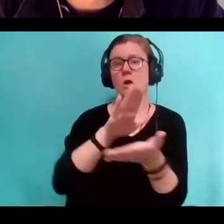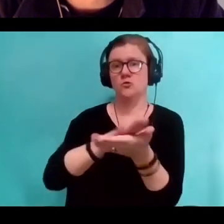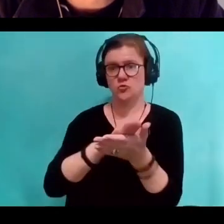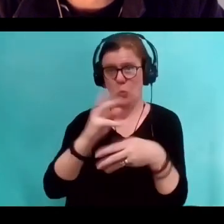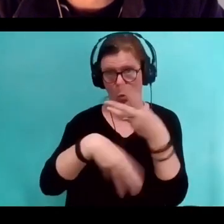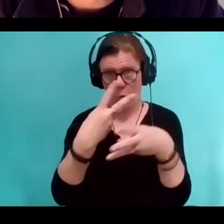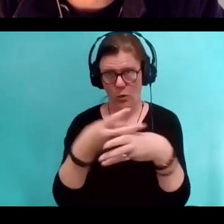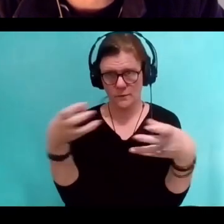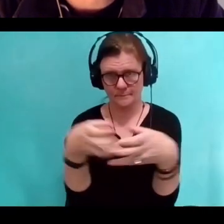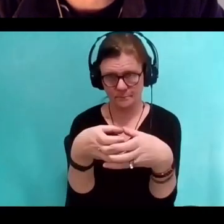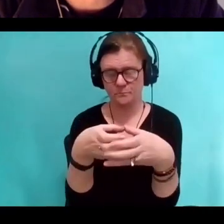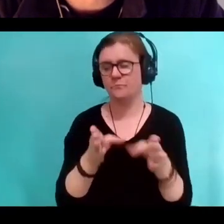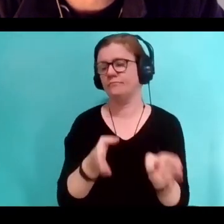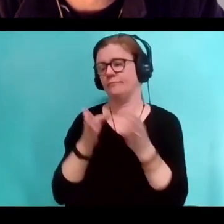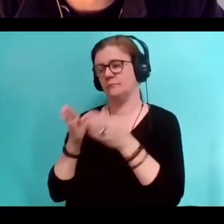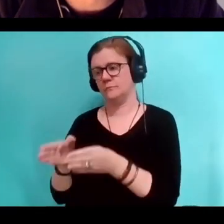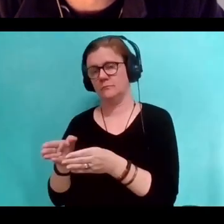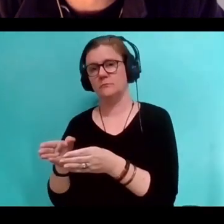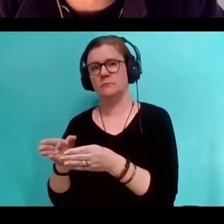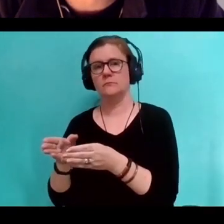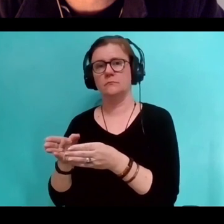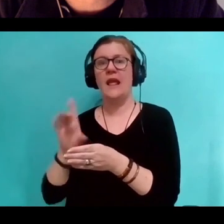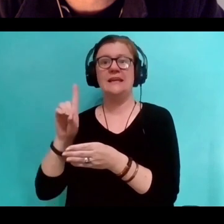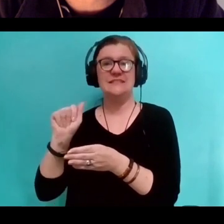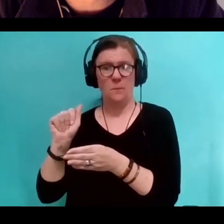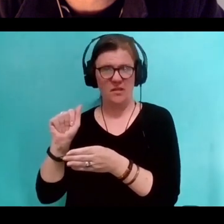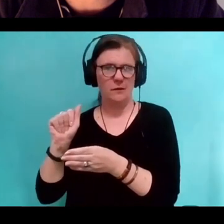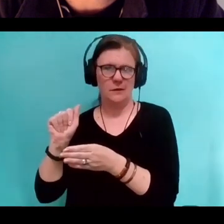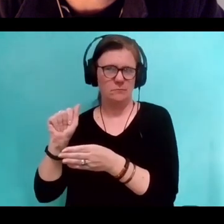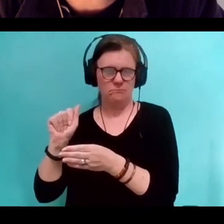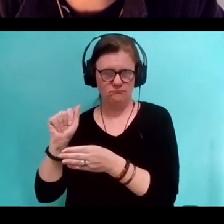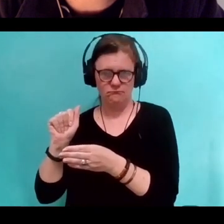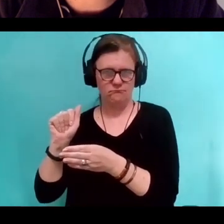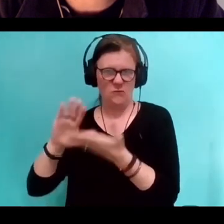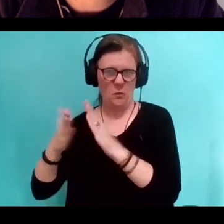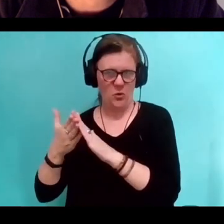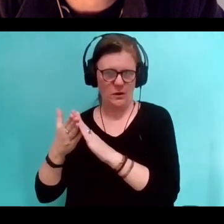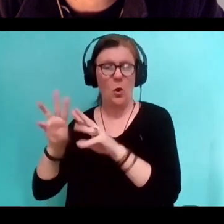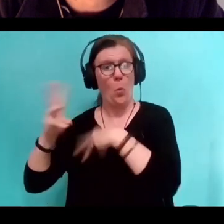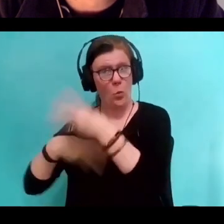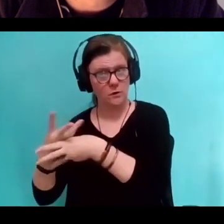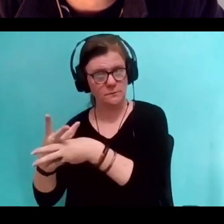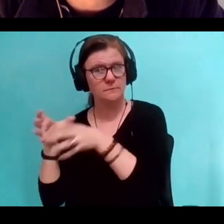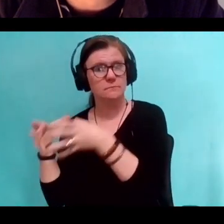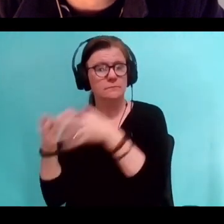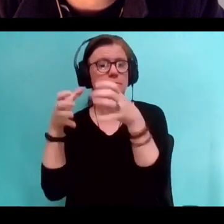and then there was the world of entering into disability. And so I had written a version where each of those worlds